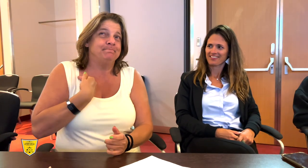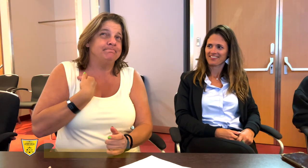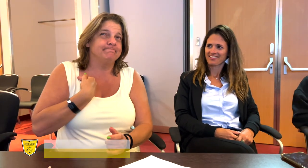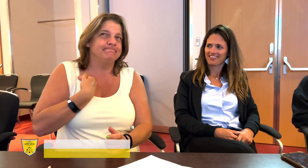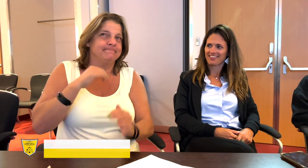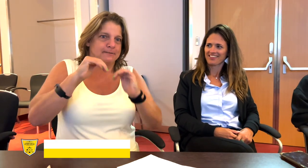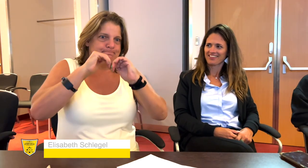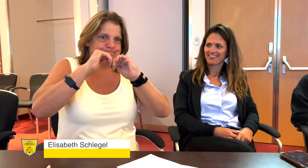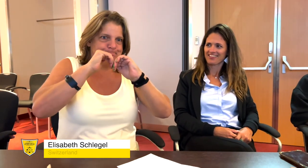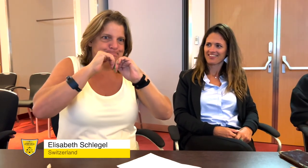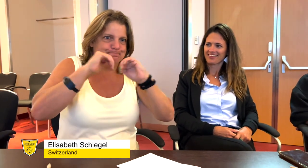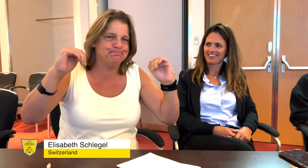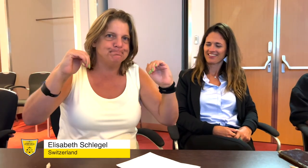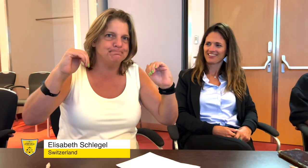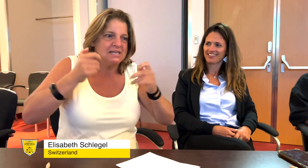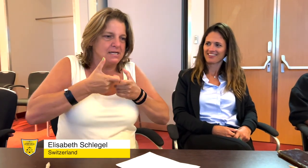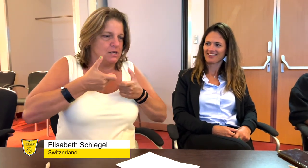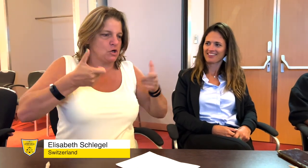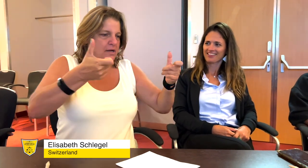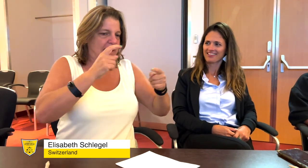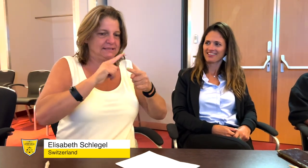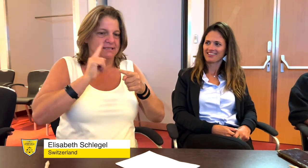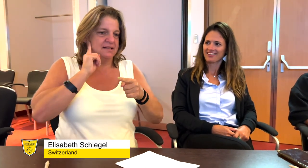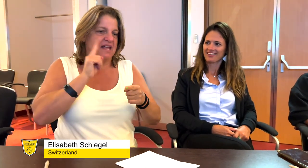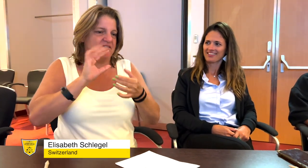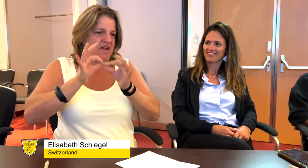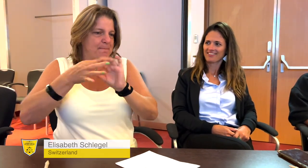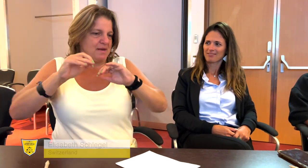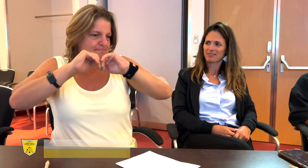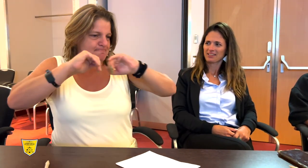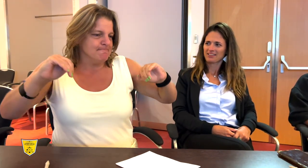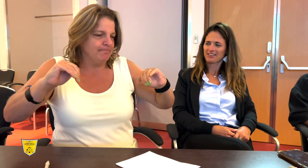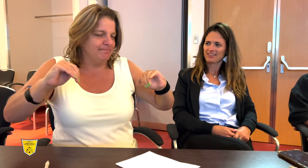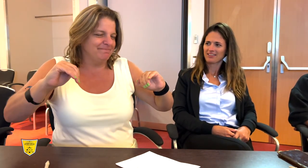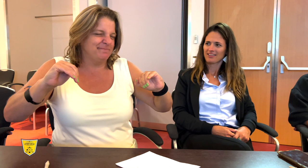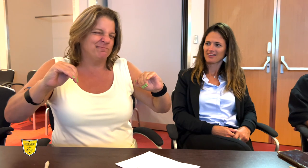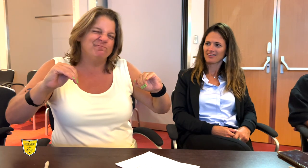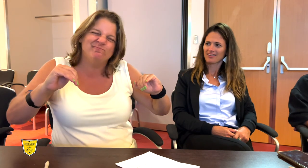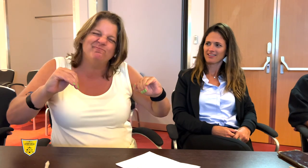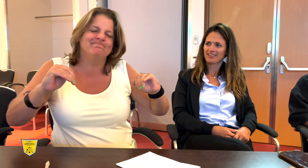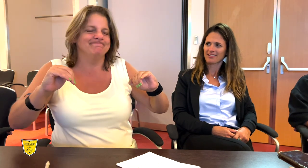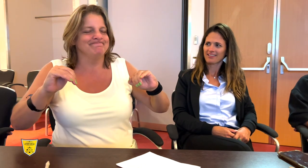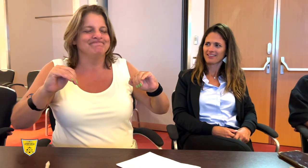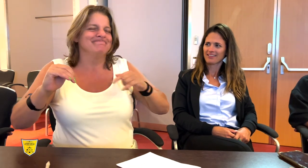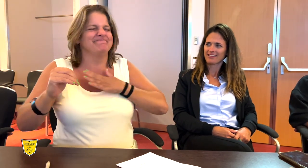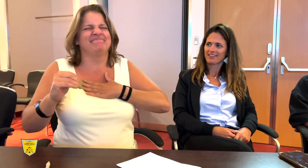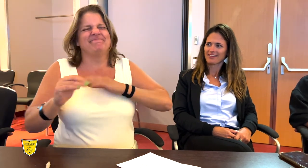I do not support having a separate Congress and Deaflympics